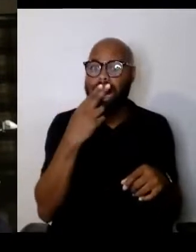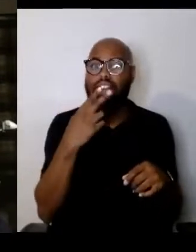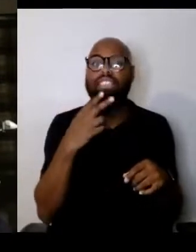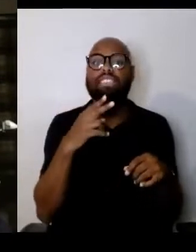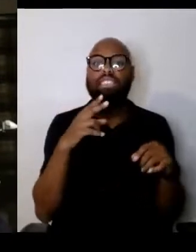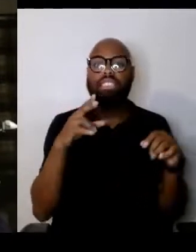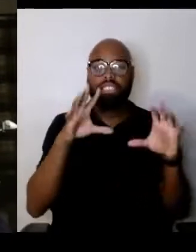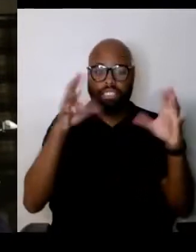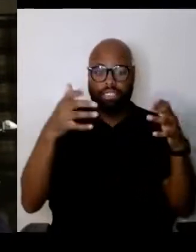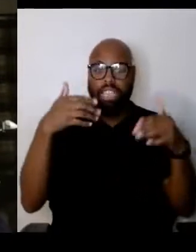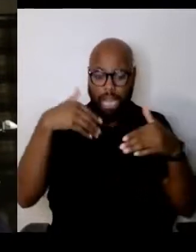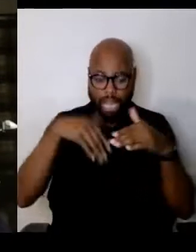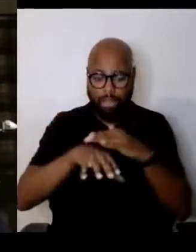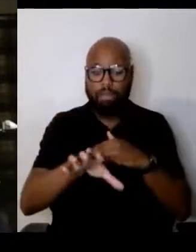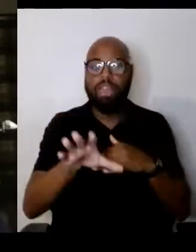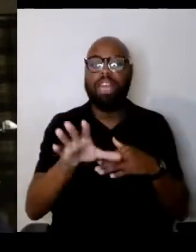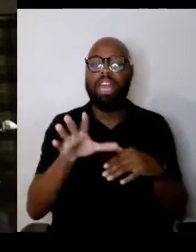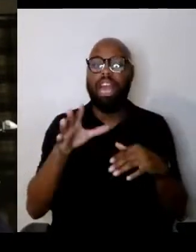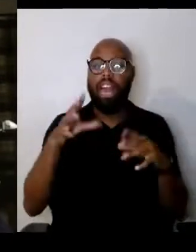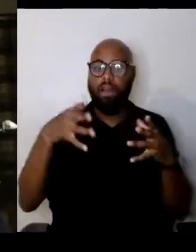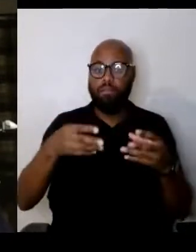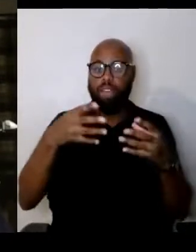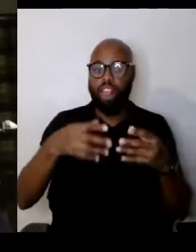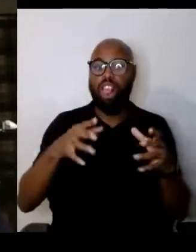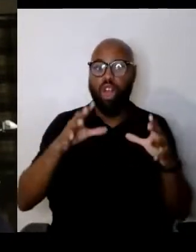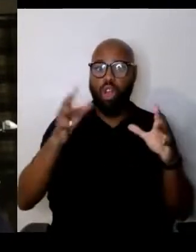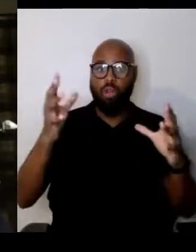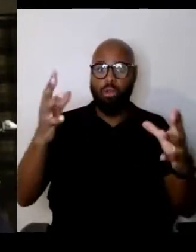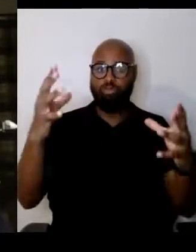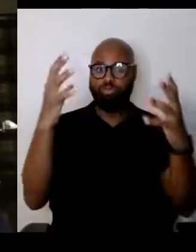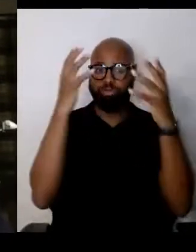and took him to jail and the sentence,